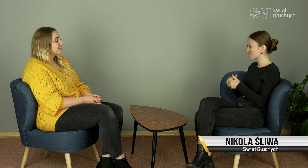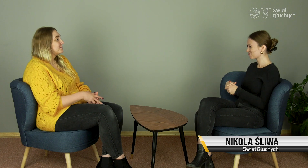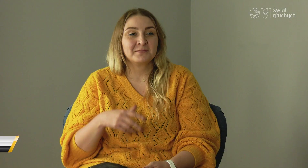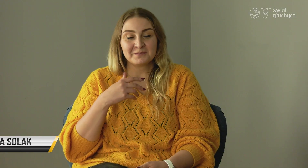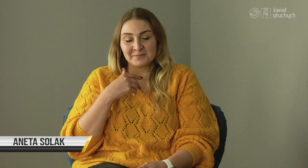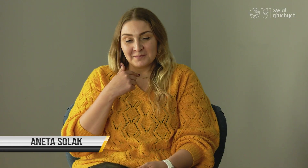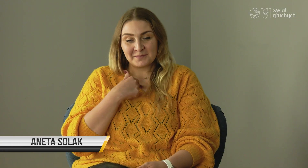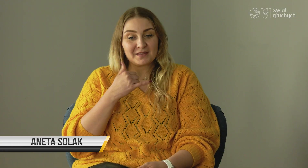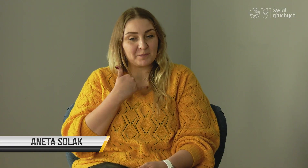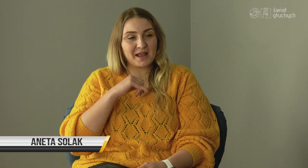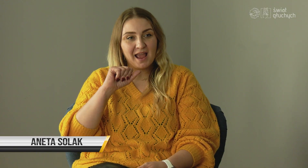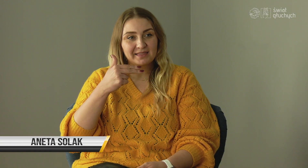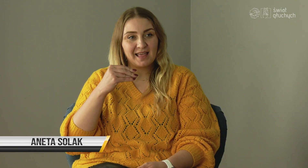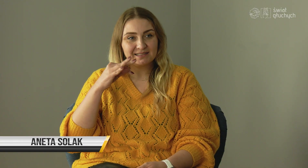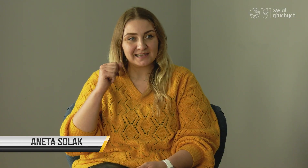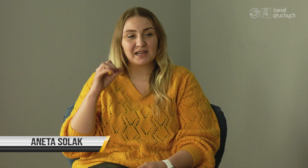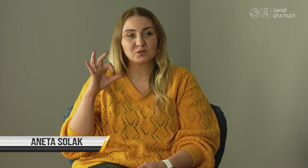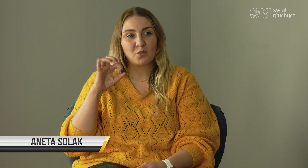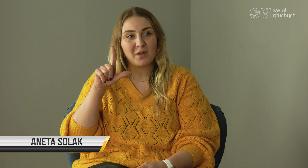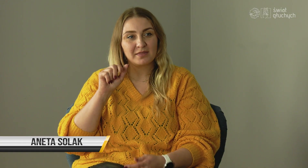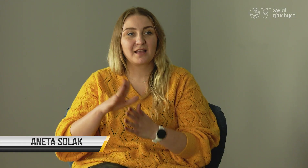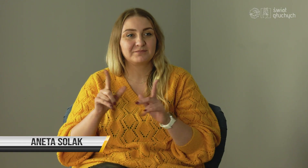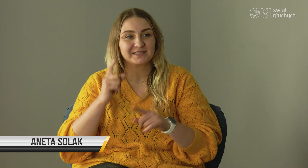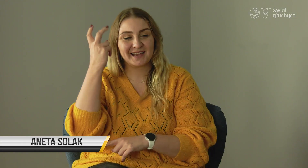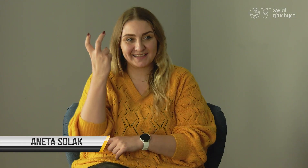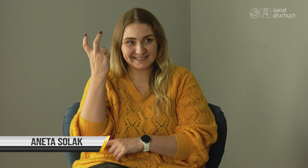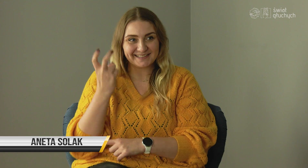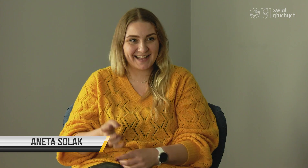I am Aneta Solak, my sign is this ...